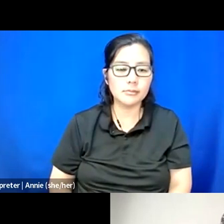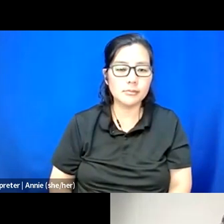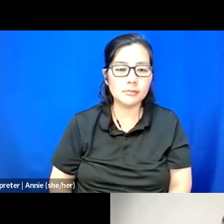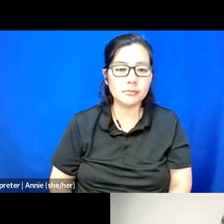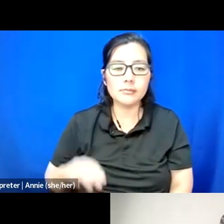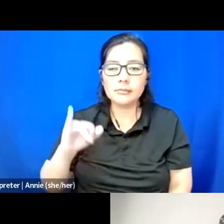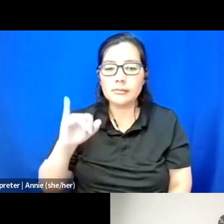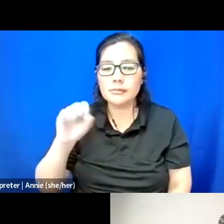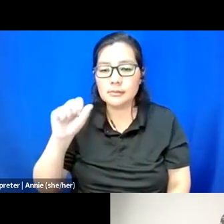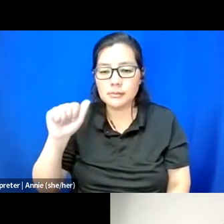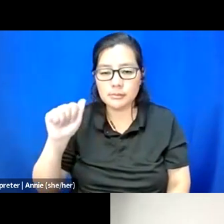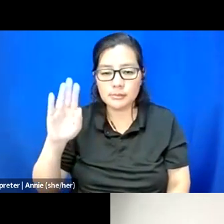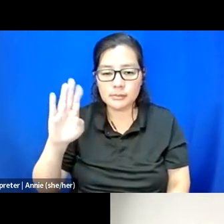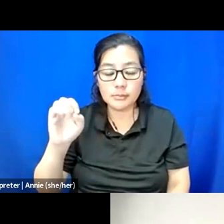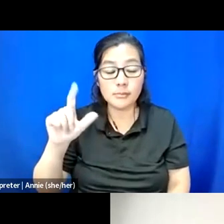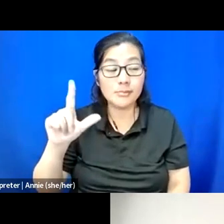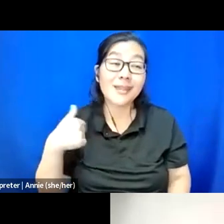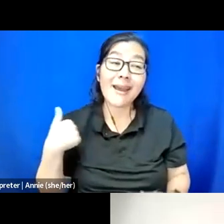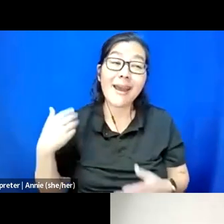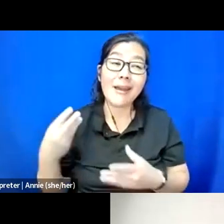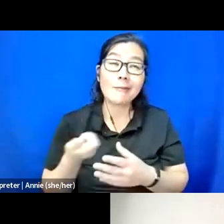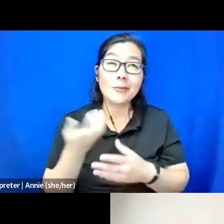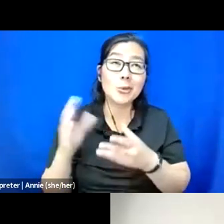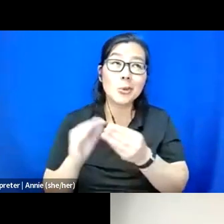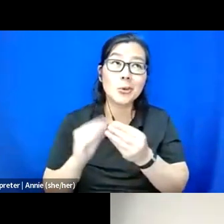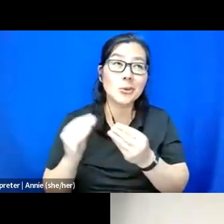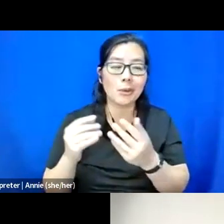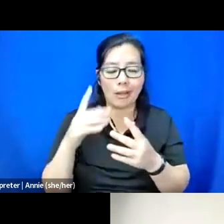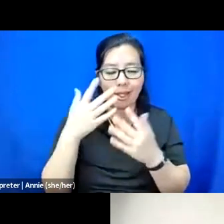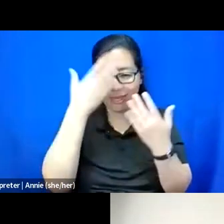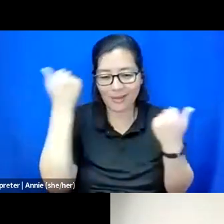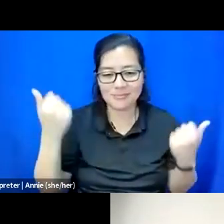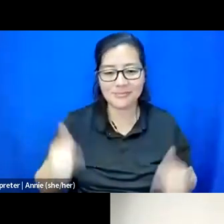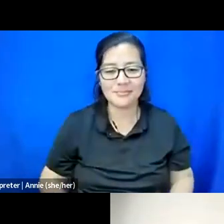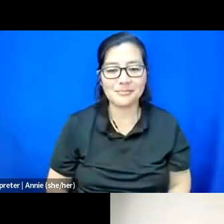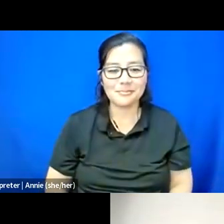You know, I had some things and then I forgot them. So, I'll just wait for the Q&A.